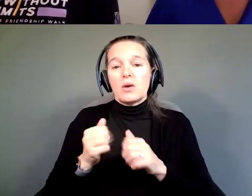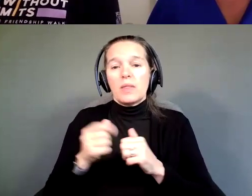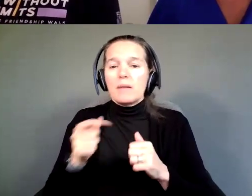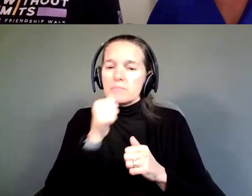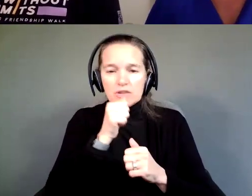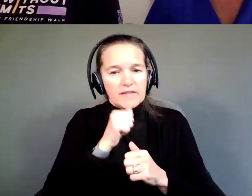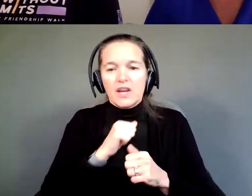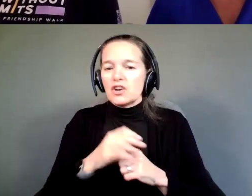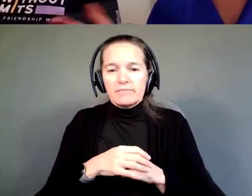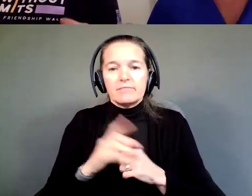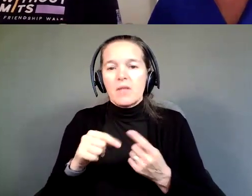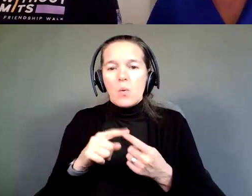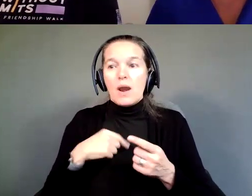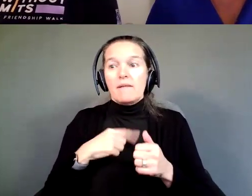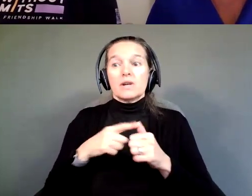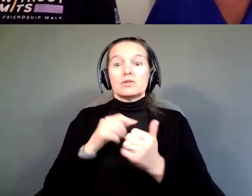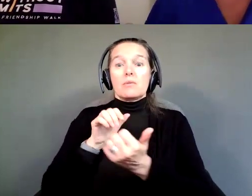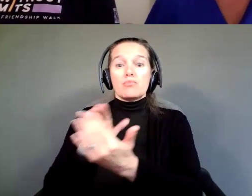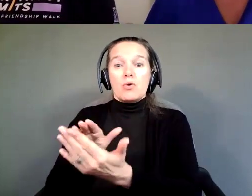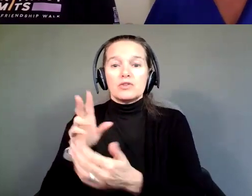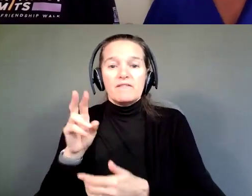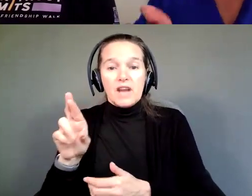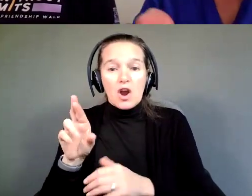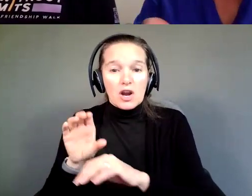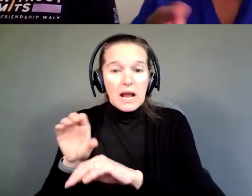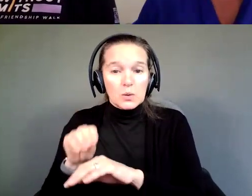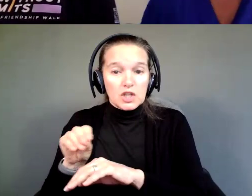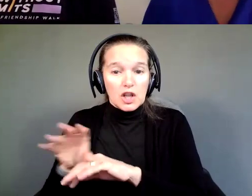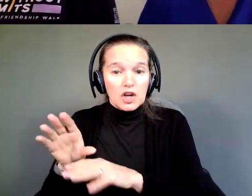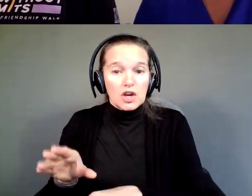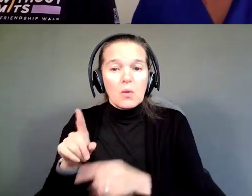When I first approached our VR counselor, when I learned about CBTAC through Griffin- Hammis